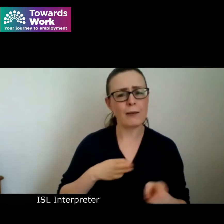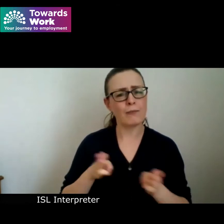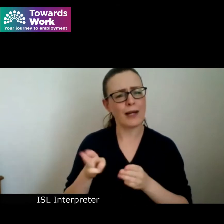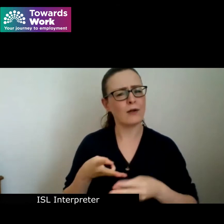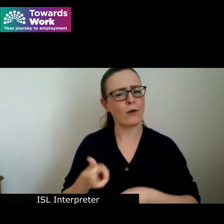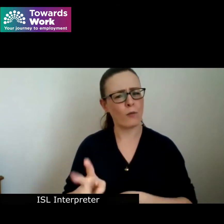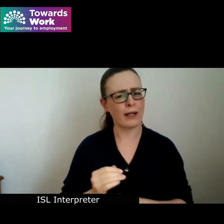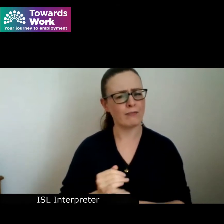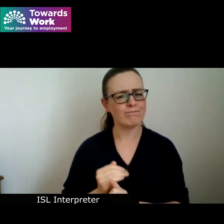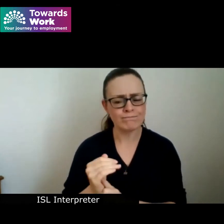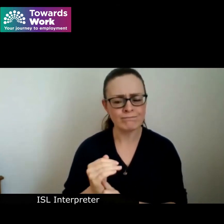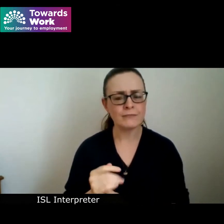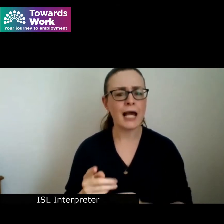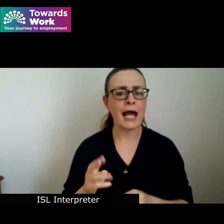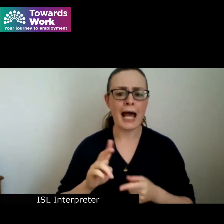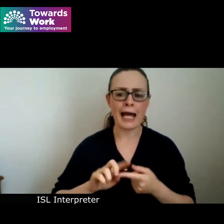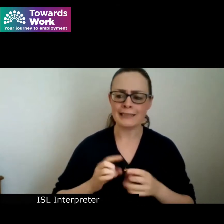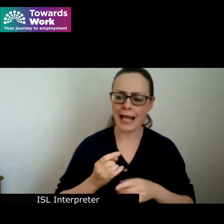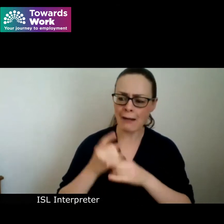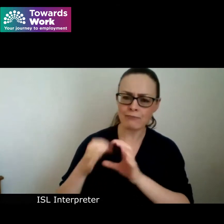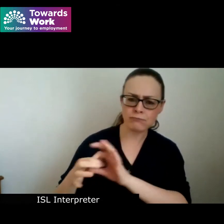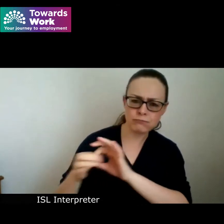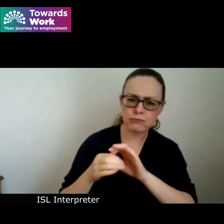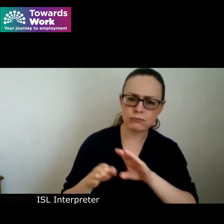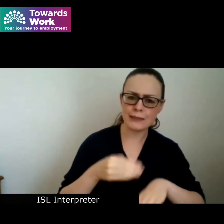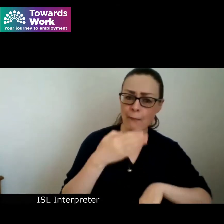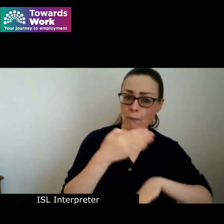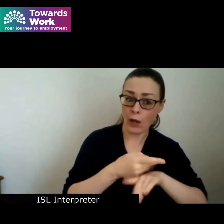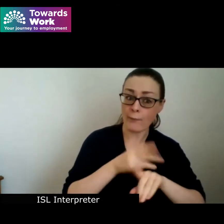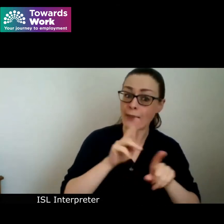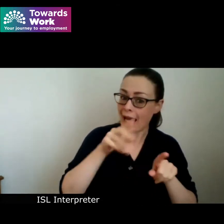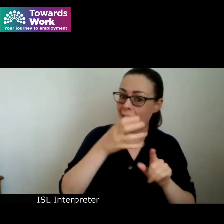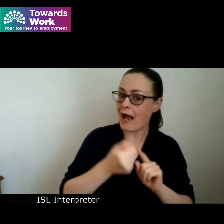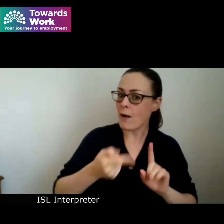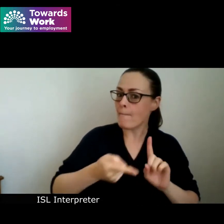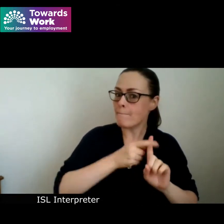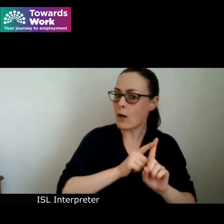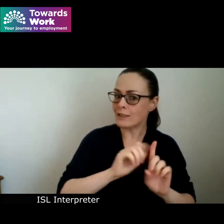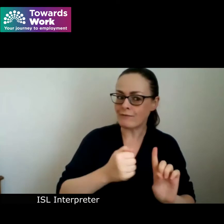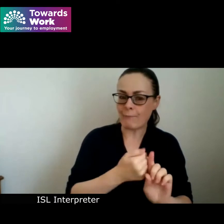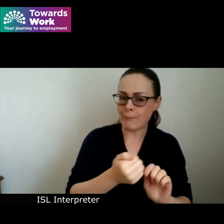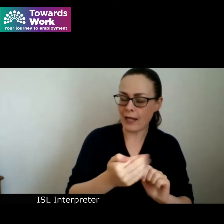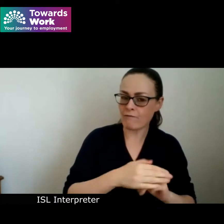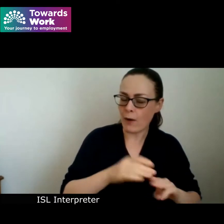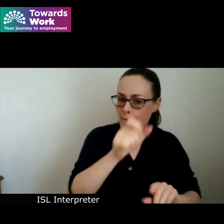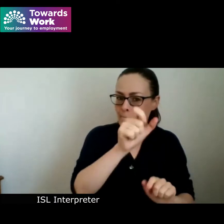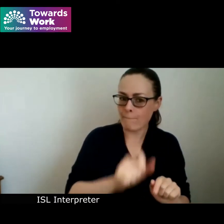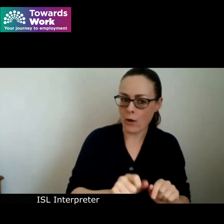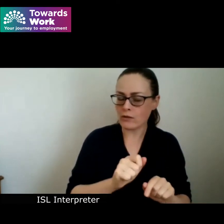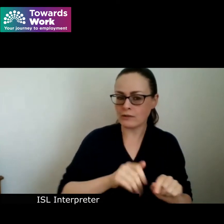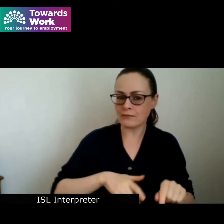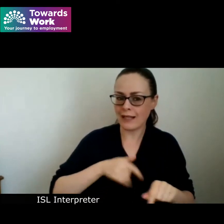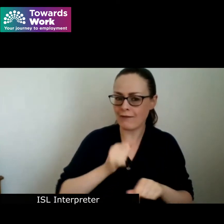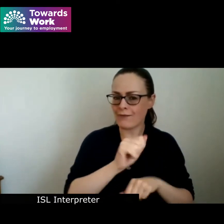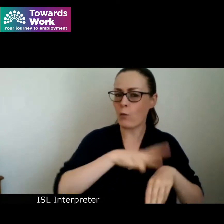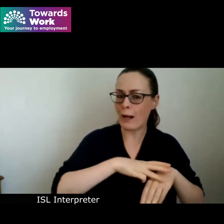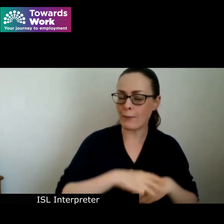engaging in employment has a positive impact on many aspects of a person's well-being furthermore